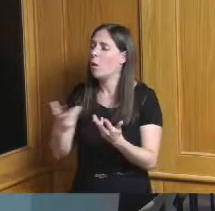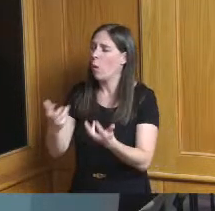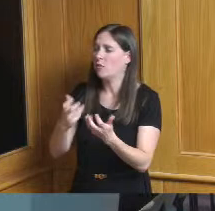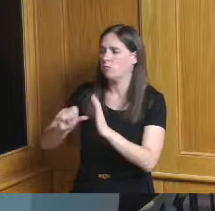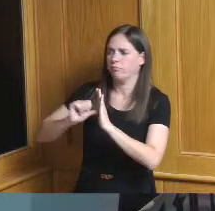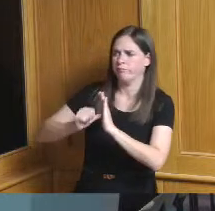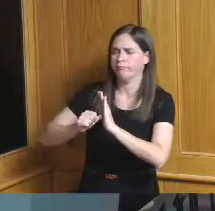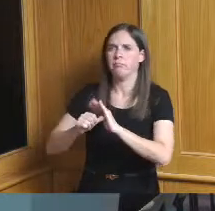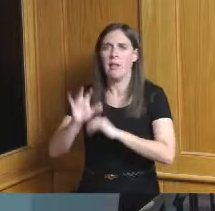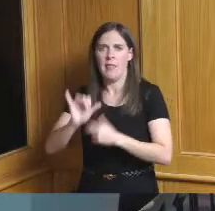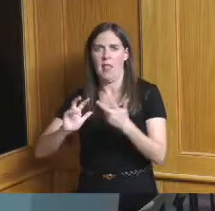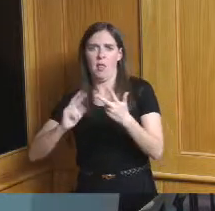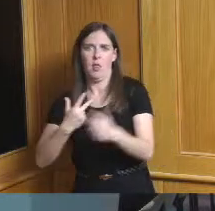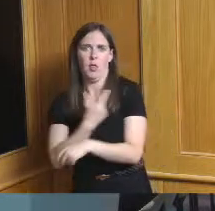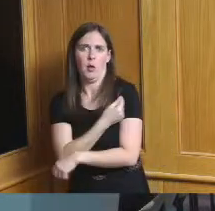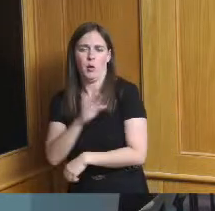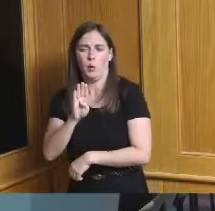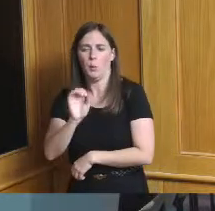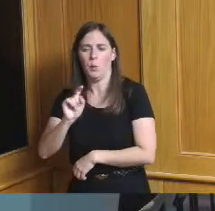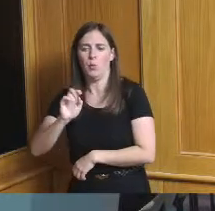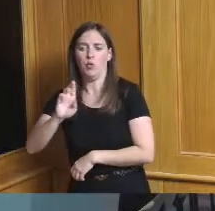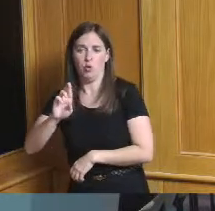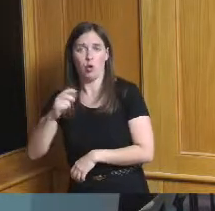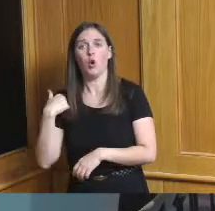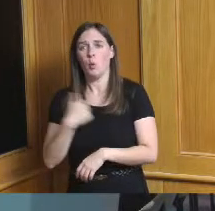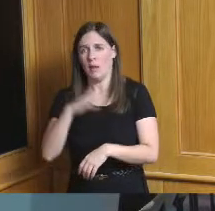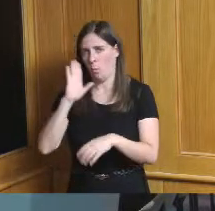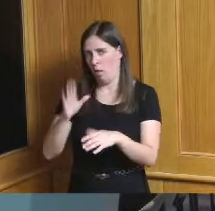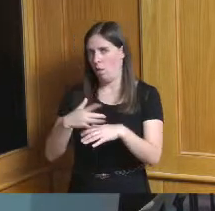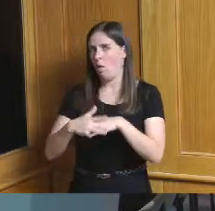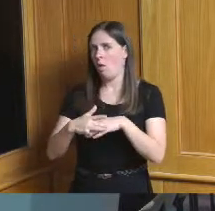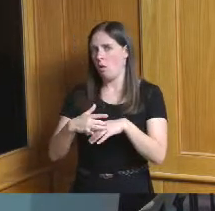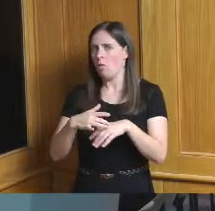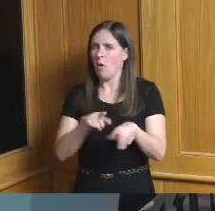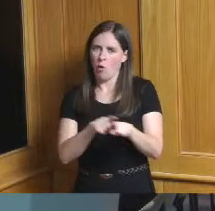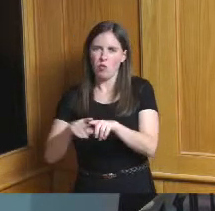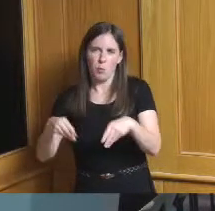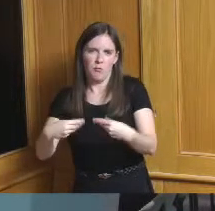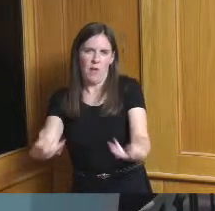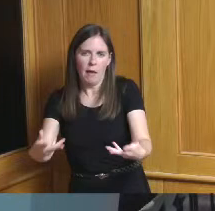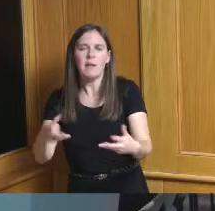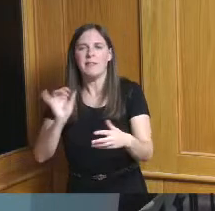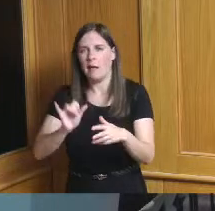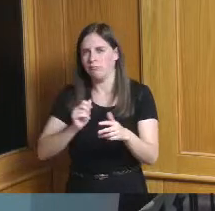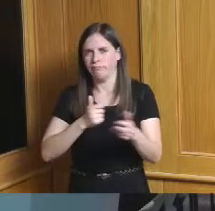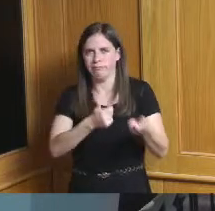which I learned I guess we're giving those also with the mobile units as well so you can get it